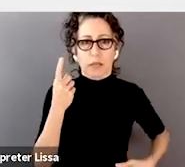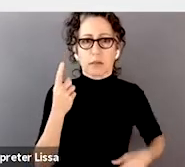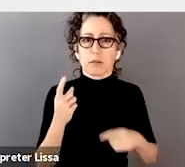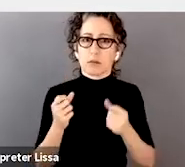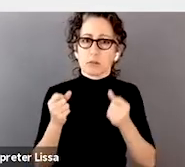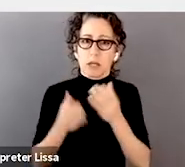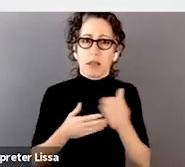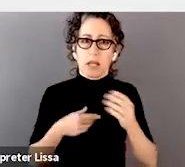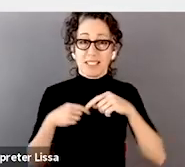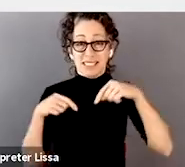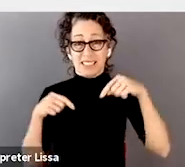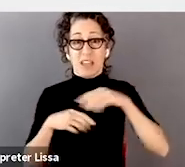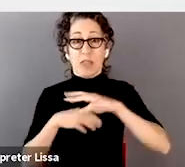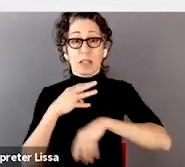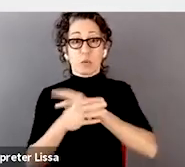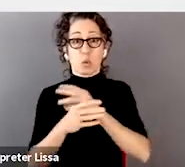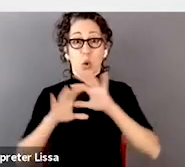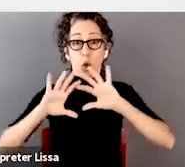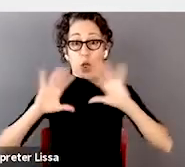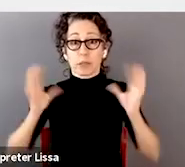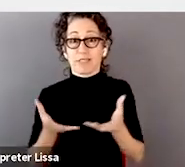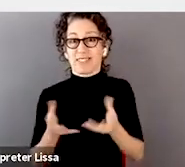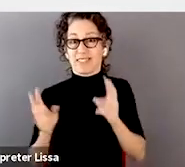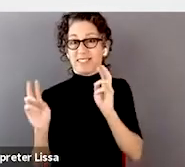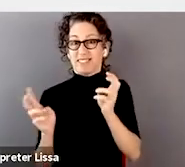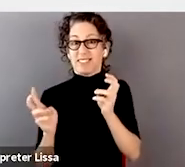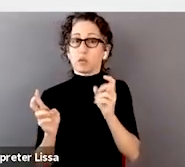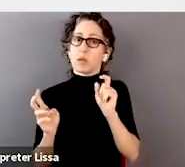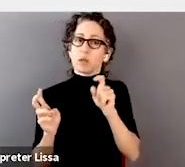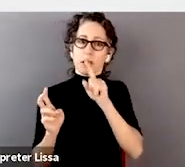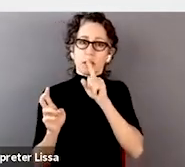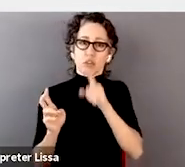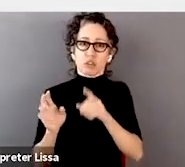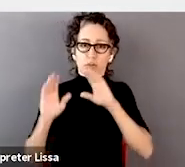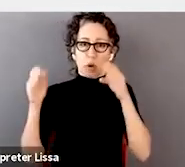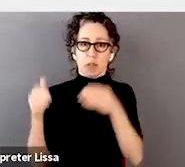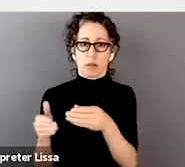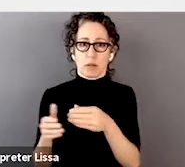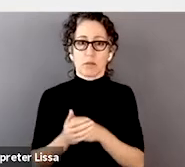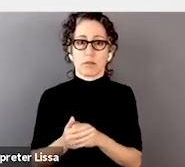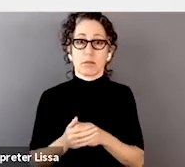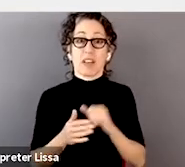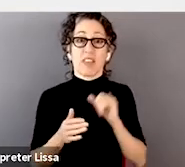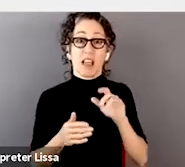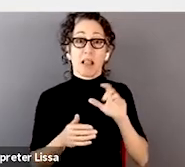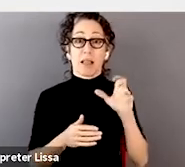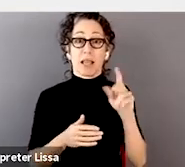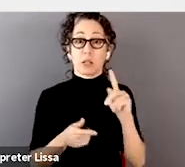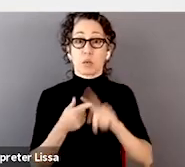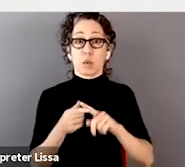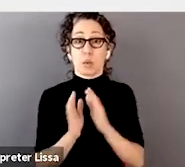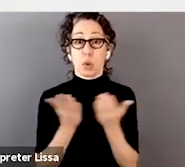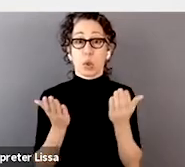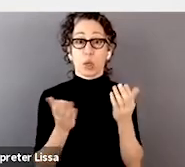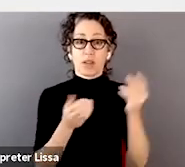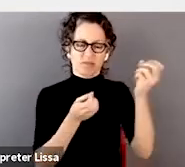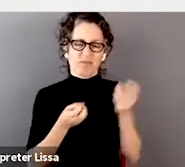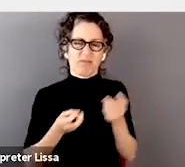and we should be more mindful to. So I'll share the link later, but I do recommend reading it because it is an eye opener.